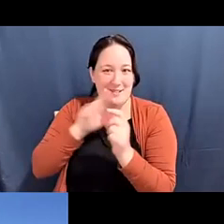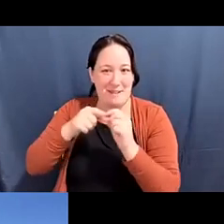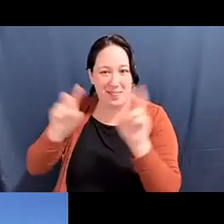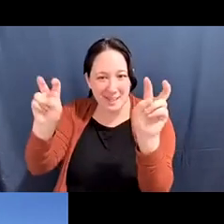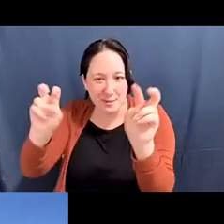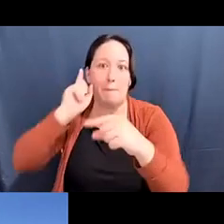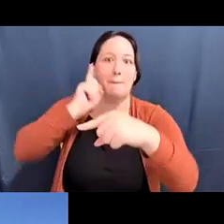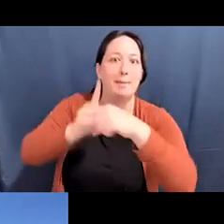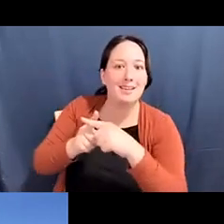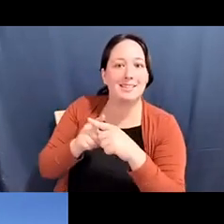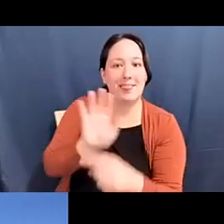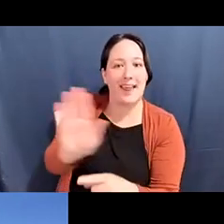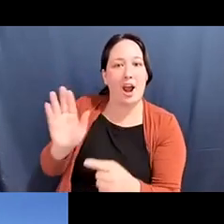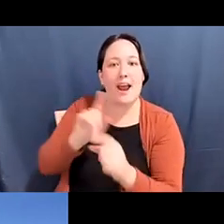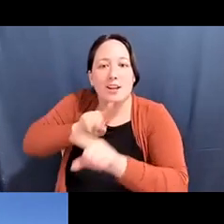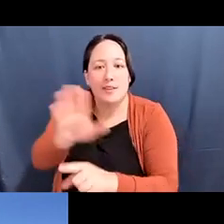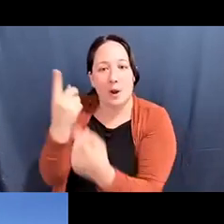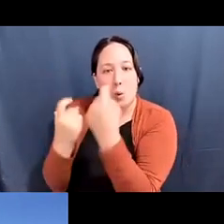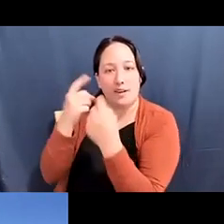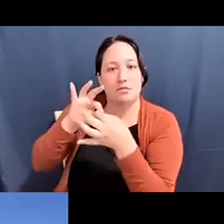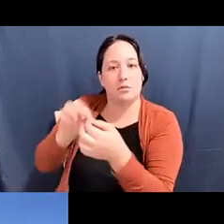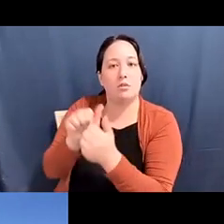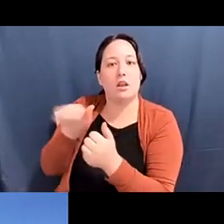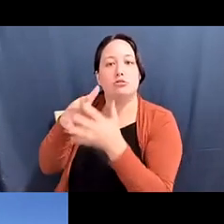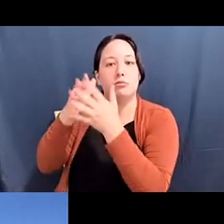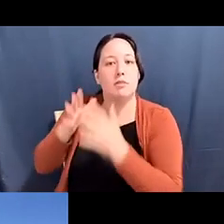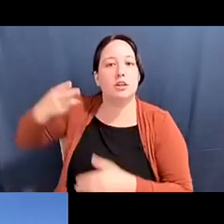Katherine Lee: But I also think one of the things that they... that they've taught me is that